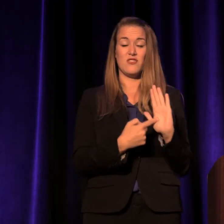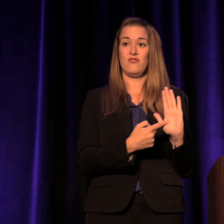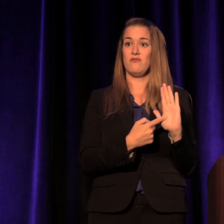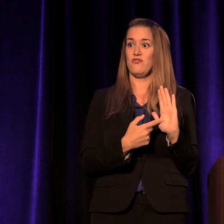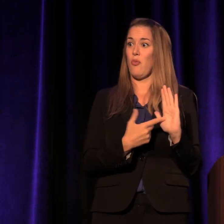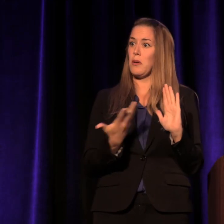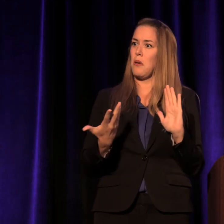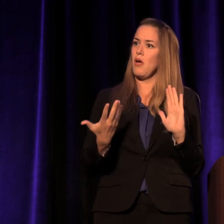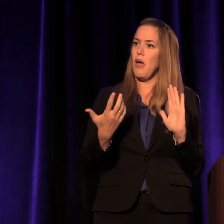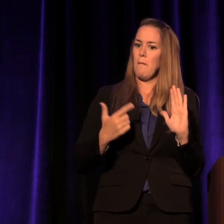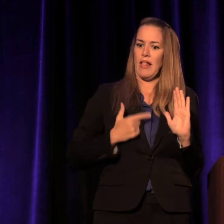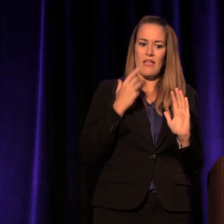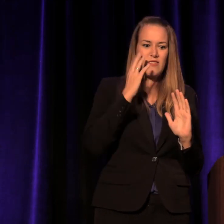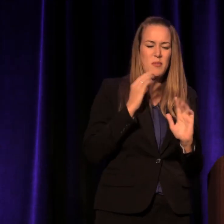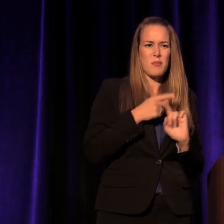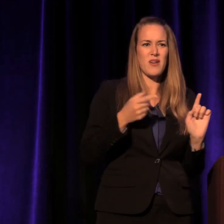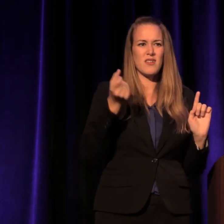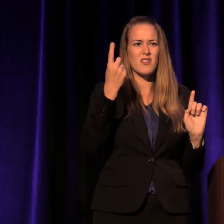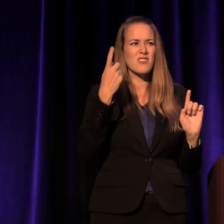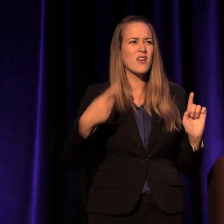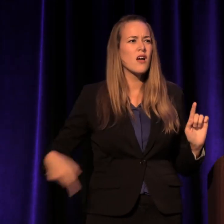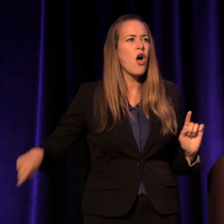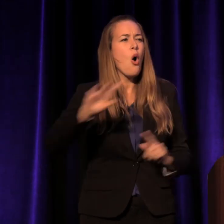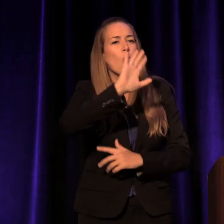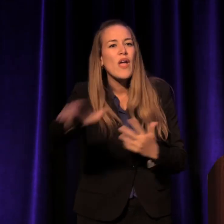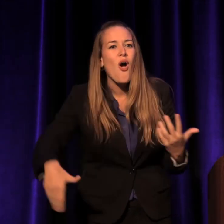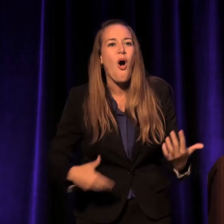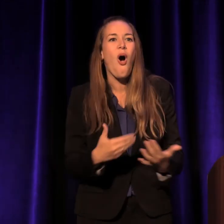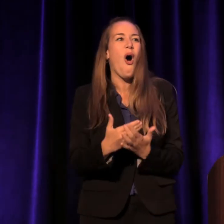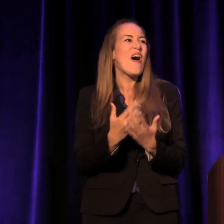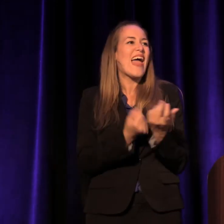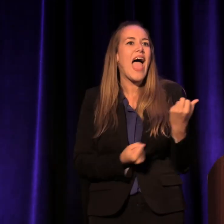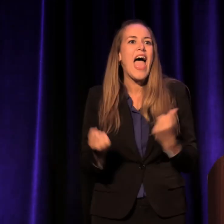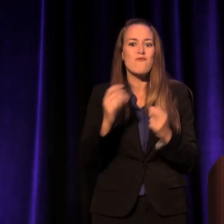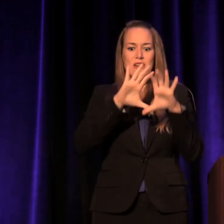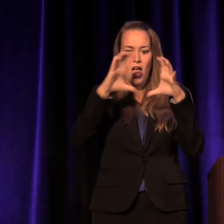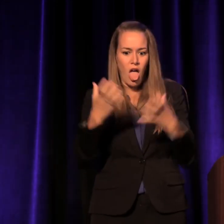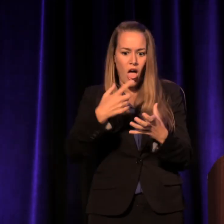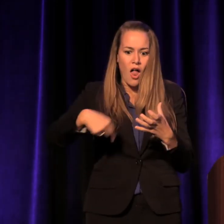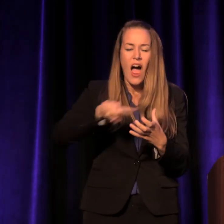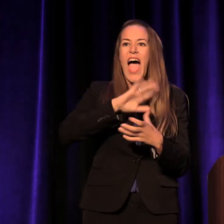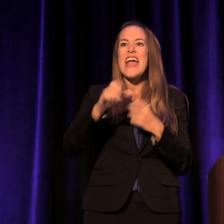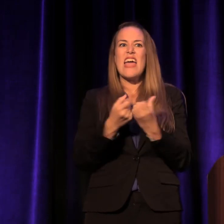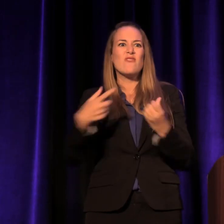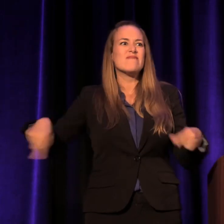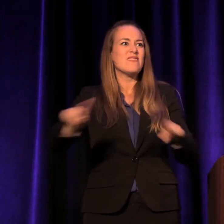but can't we admit that everyone on the planet, everyone in this room carries fault lines in their lives?